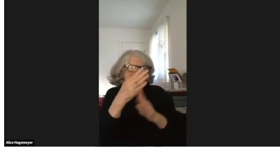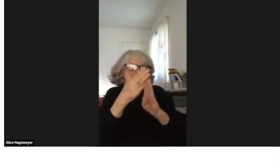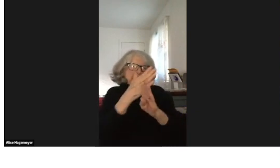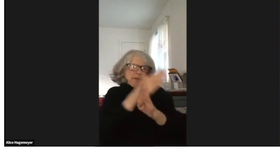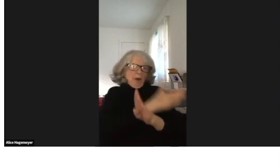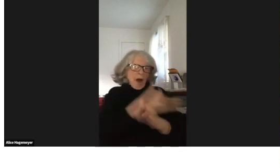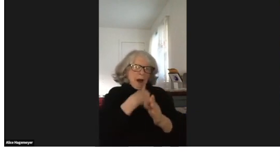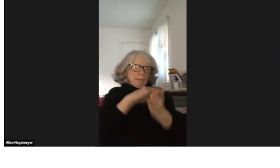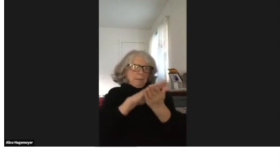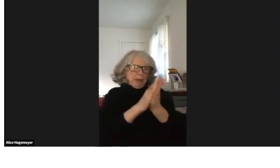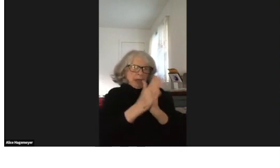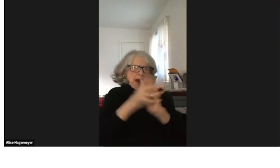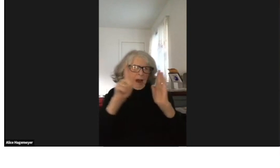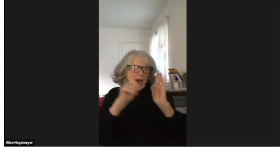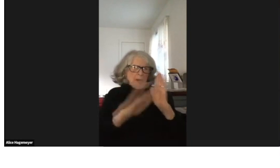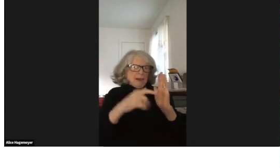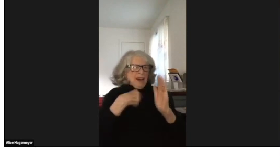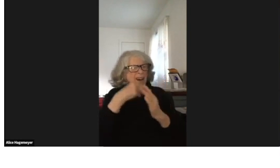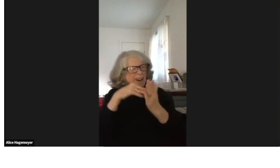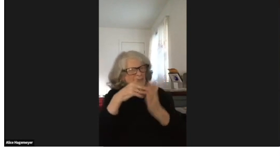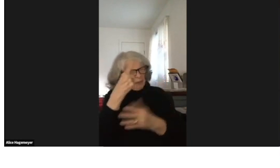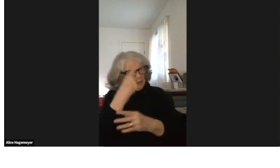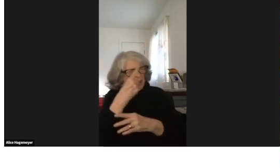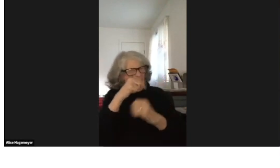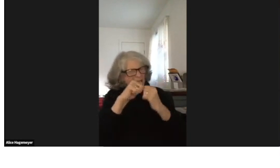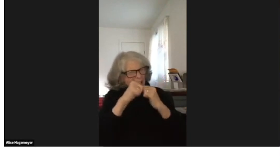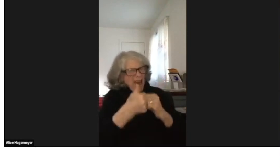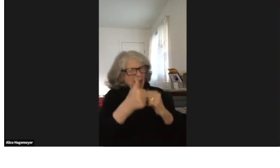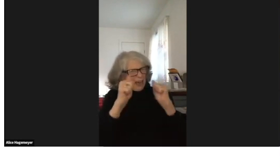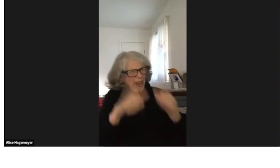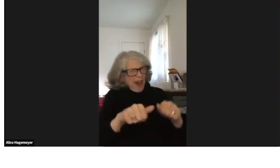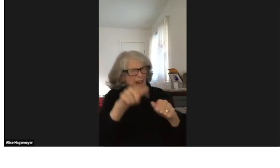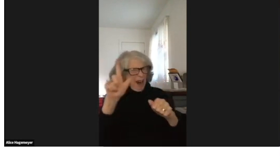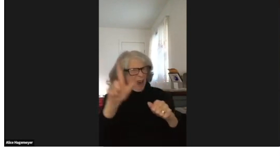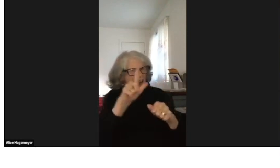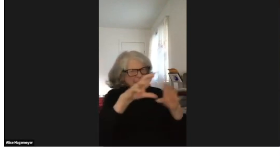I was working in a catalog department before I became a librarian